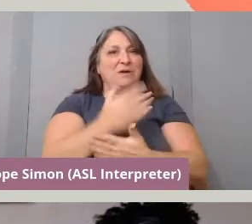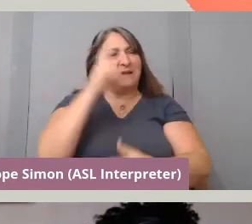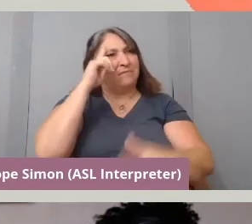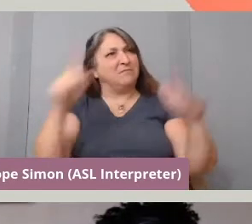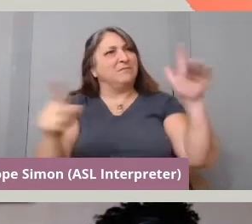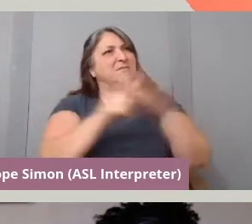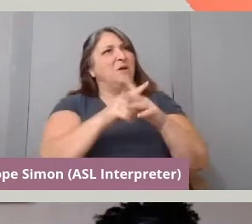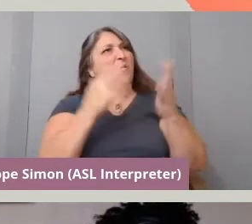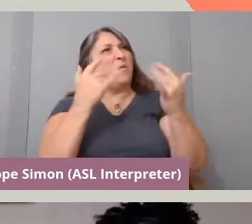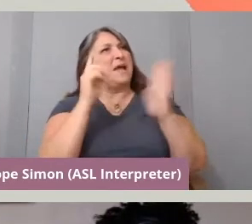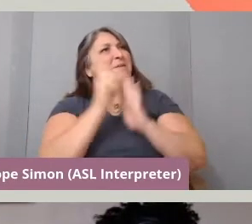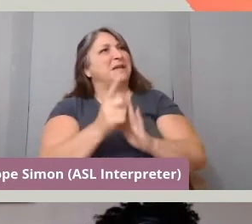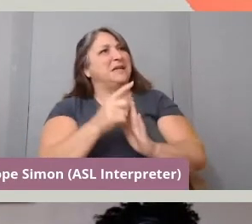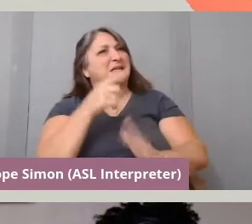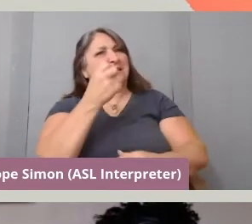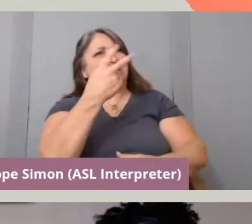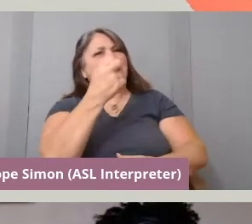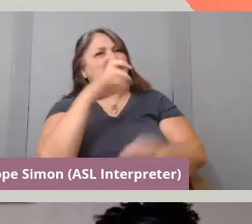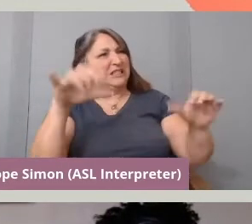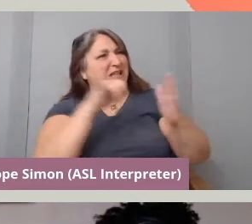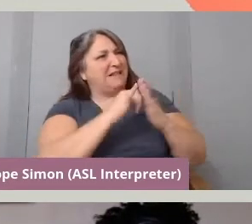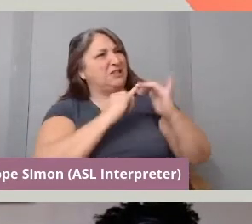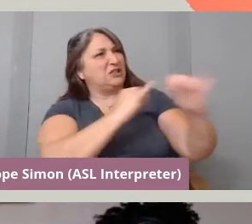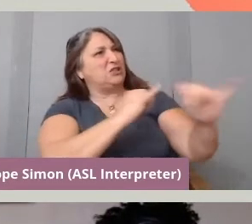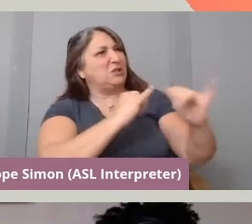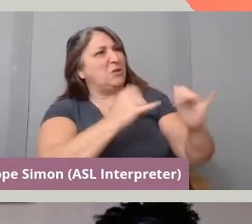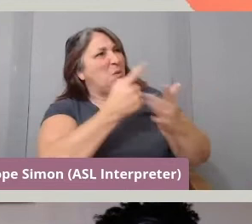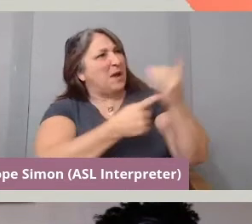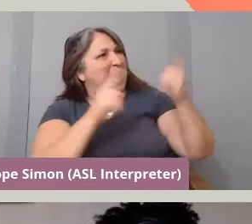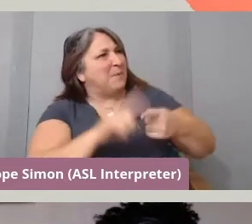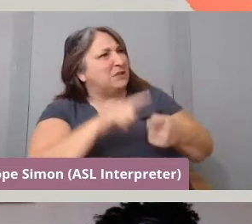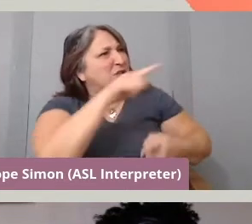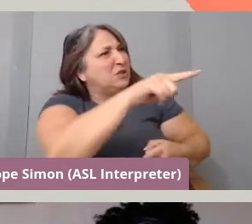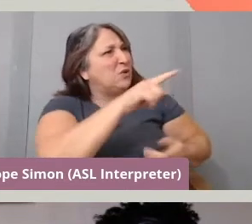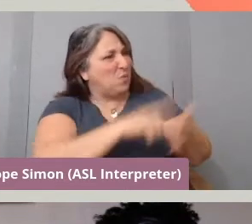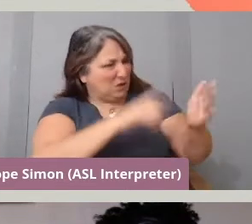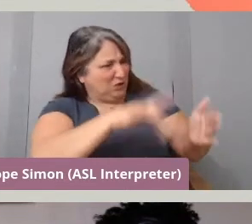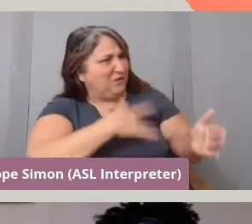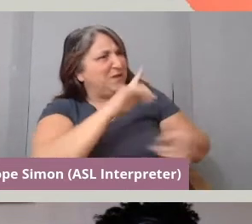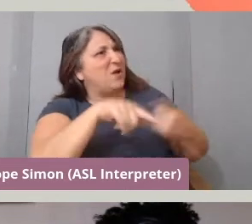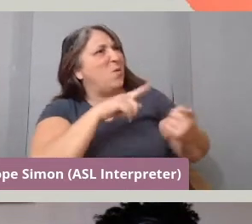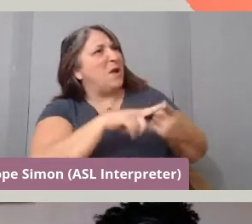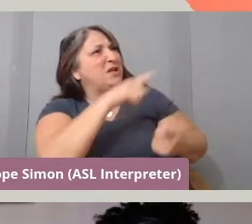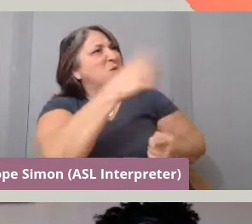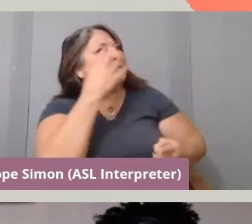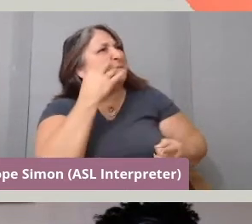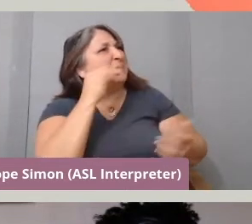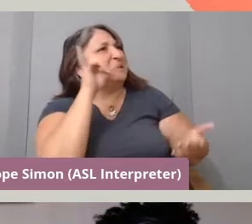well, she did this too. What happened to you then? What did you feel about this? So, I don't know if it was necessarily more courageous